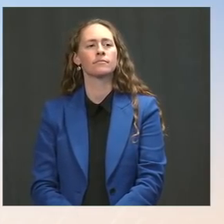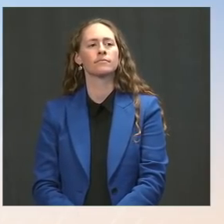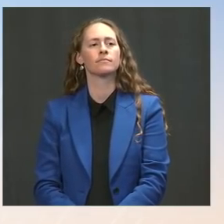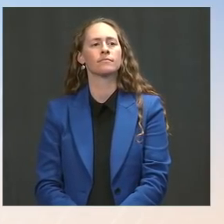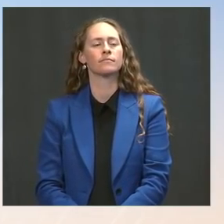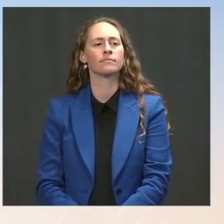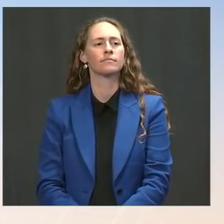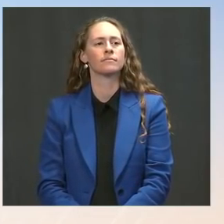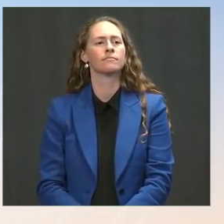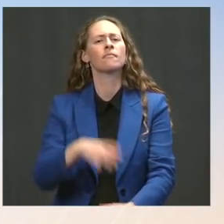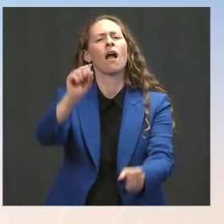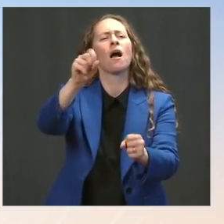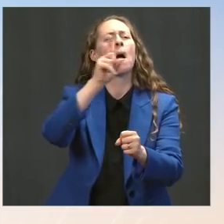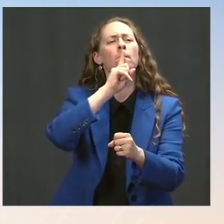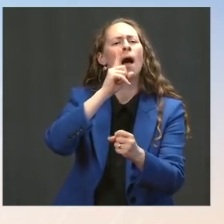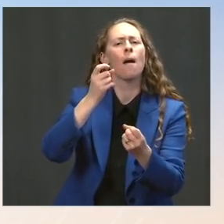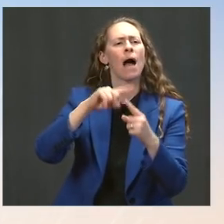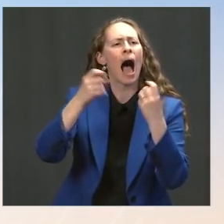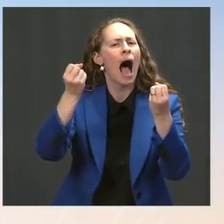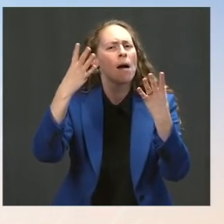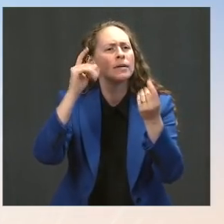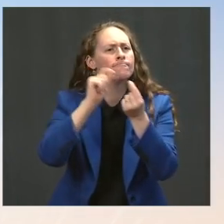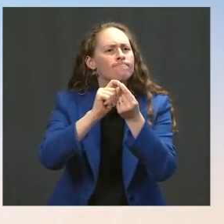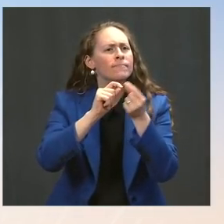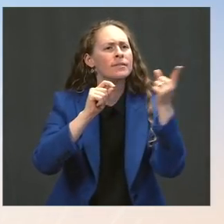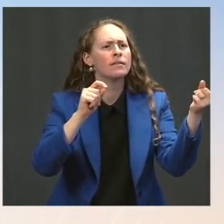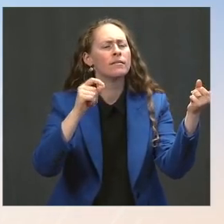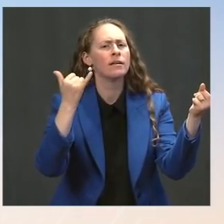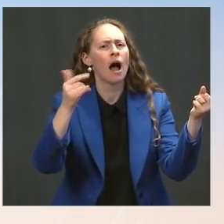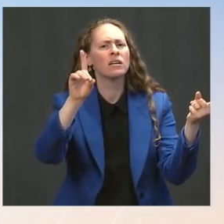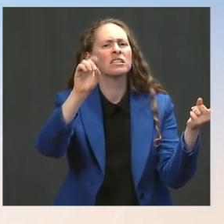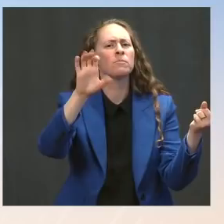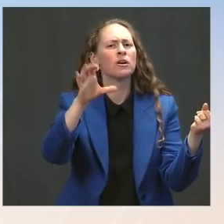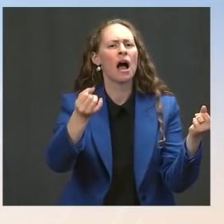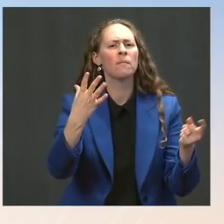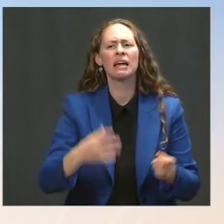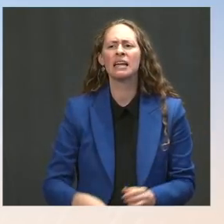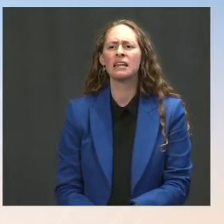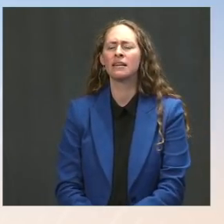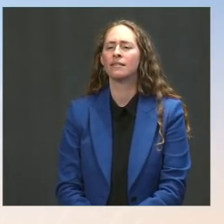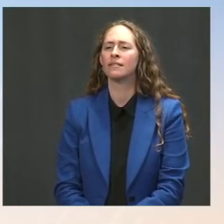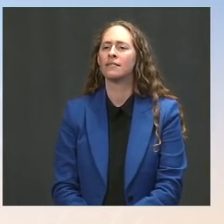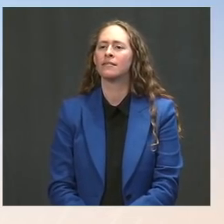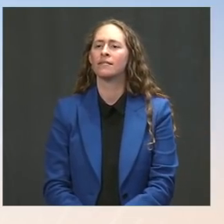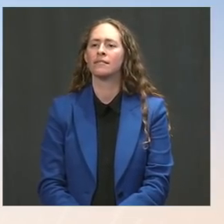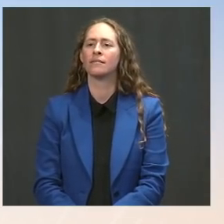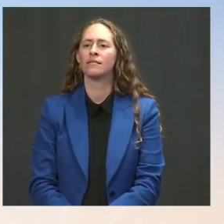Ms. Psaki: Well, I would just say the most important part is that it is a change in mission, and that the mission is changing in Iraq,